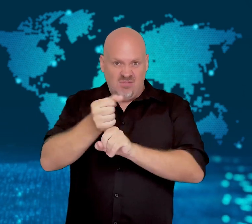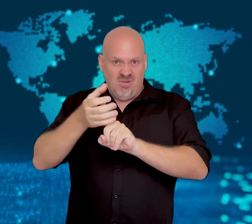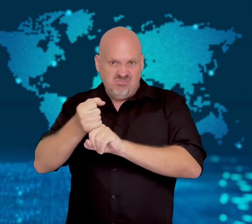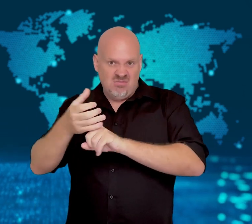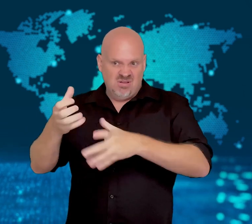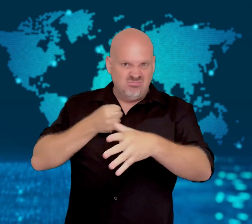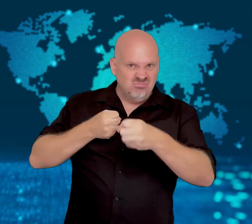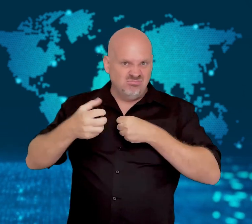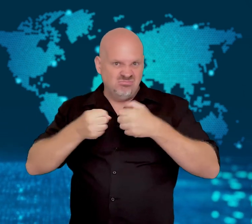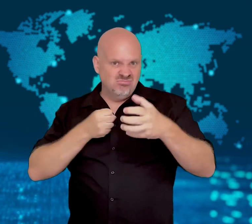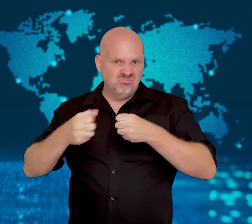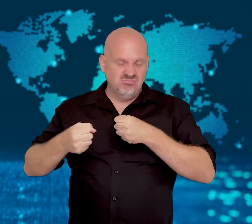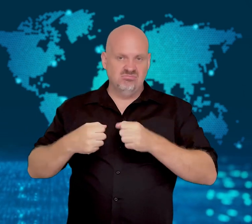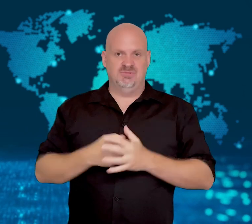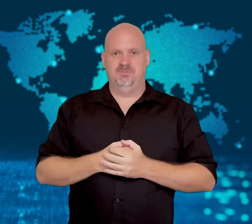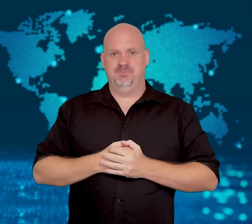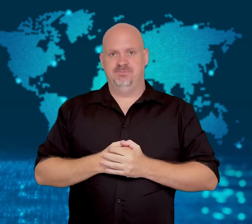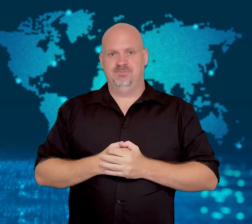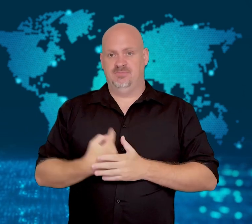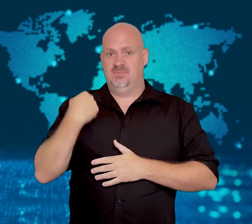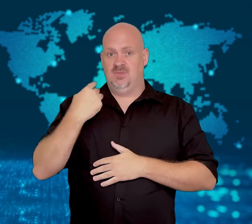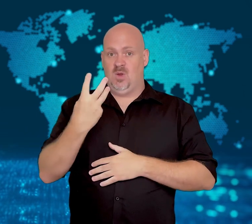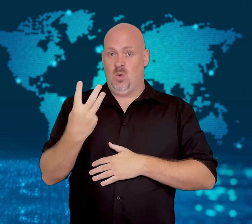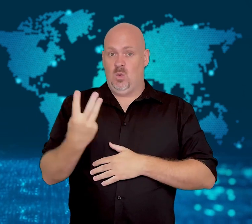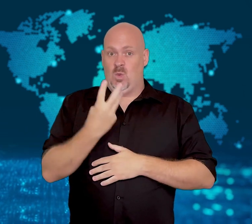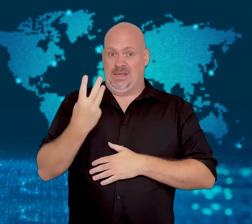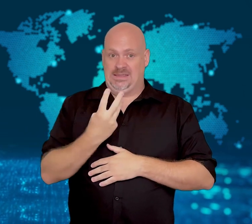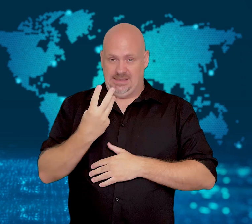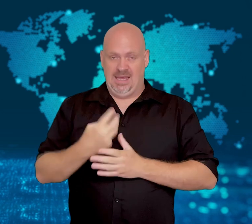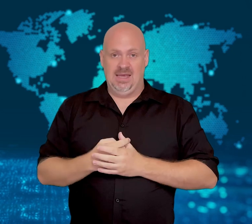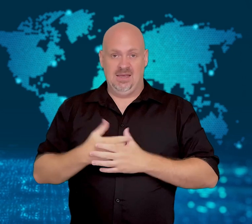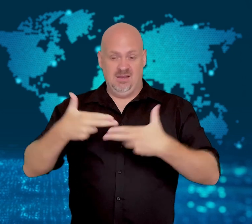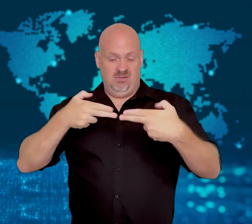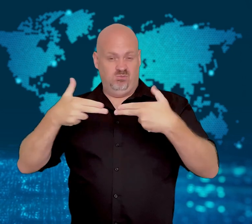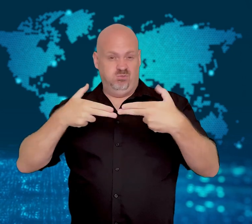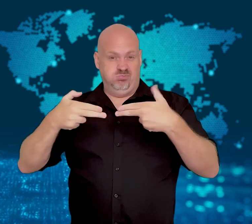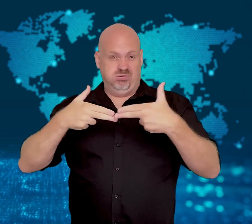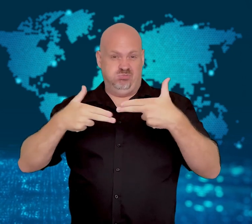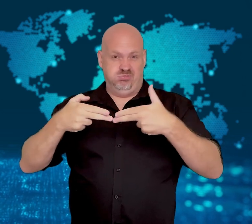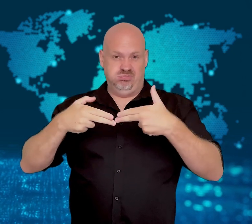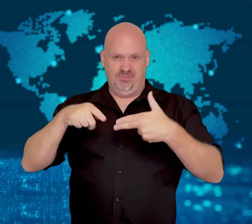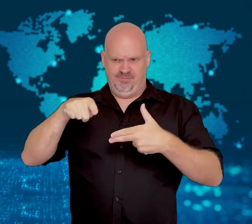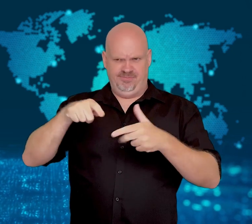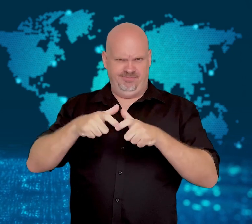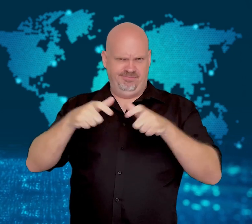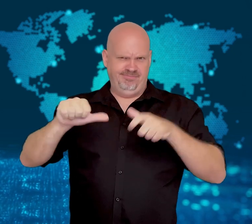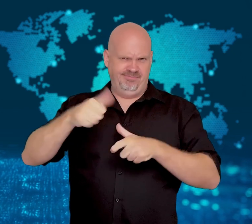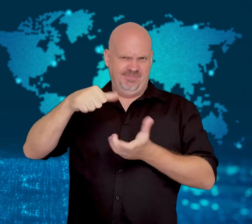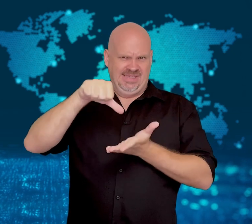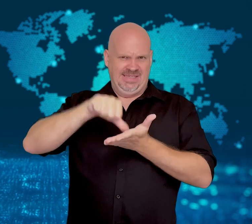On Wednesday, gun battles between Haitian gangs intensified in Haiti's capital,